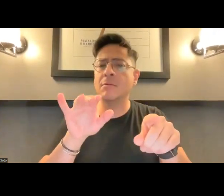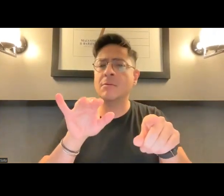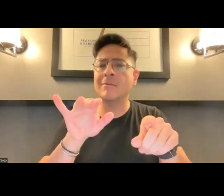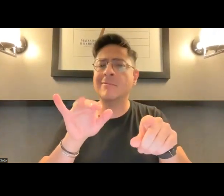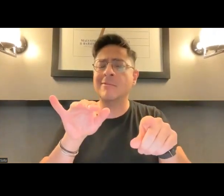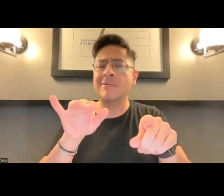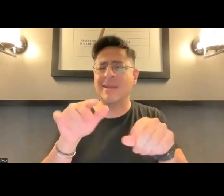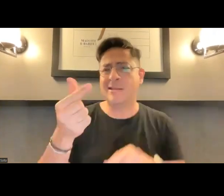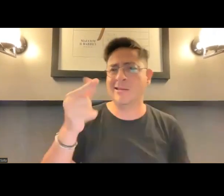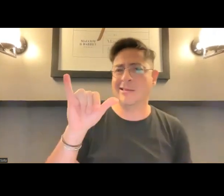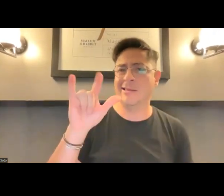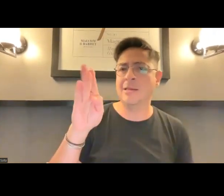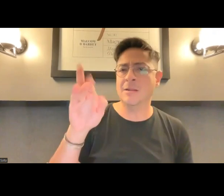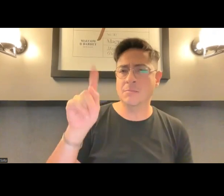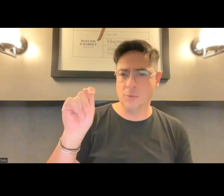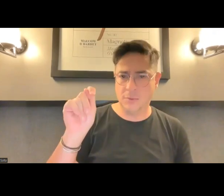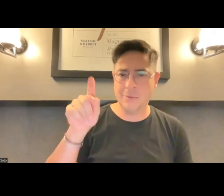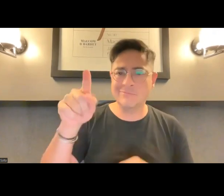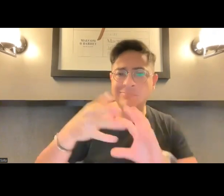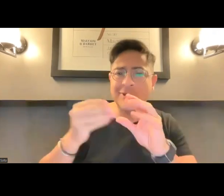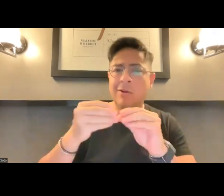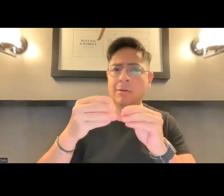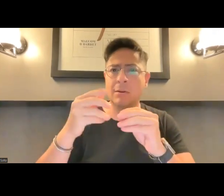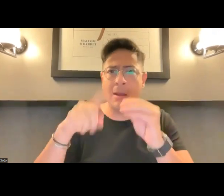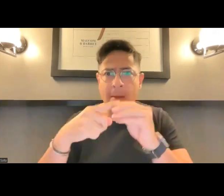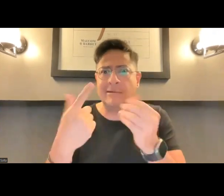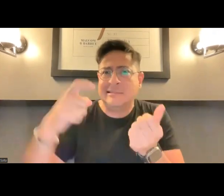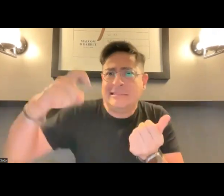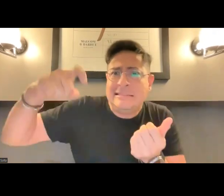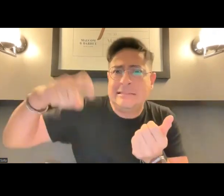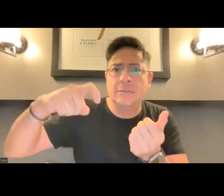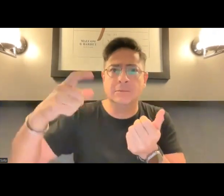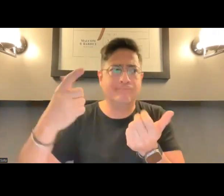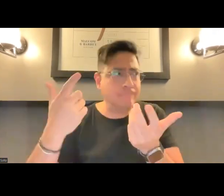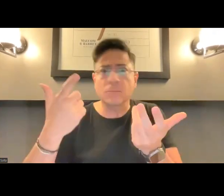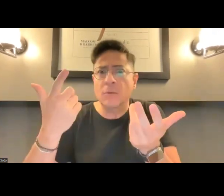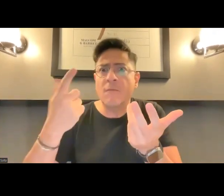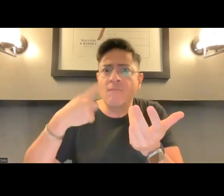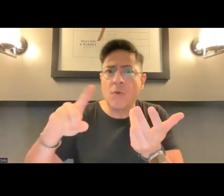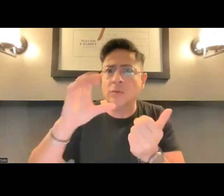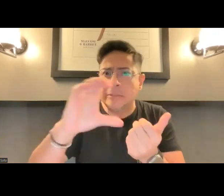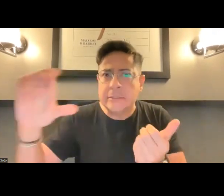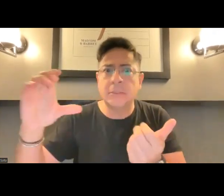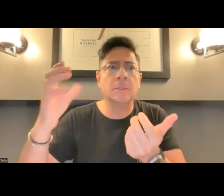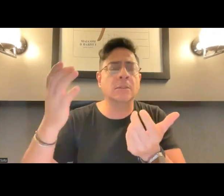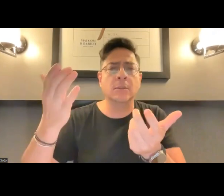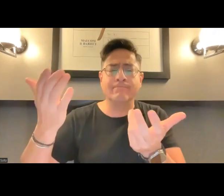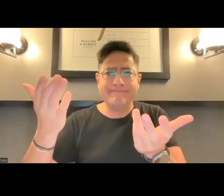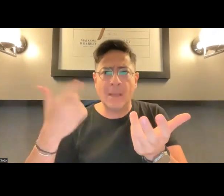our needs. I know that there was some discussion from Brenden